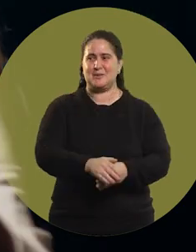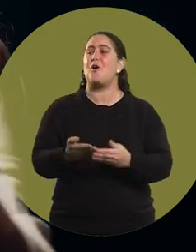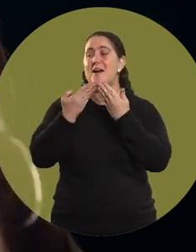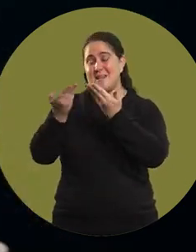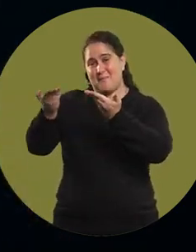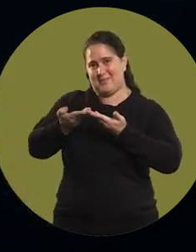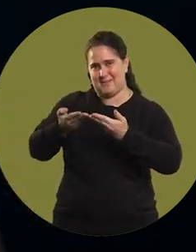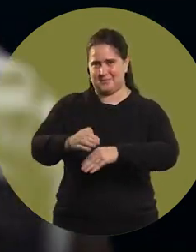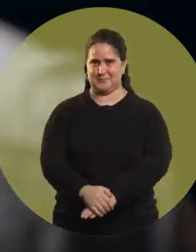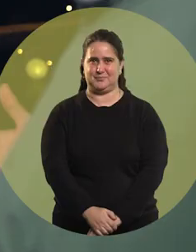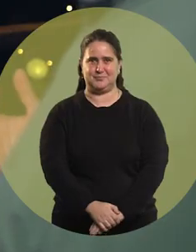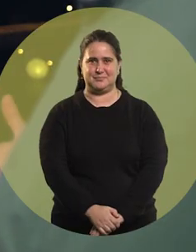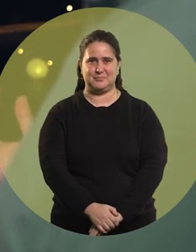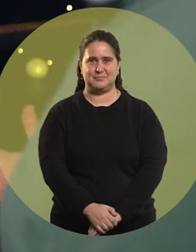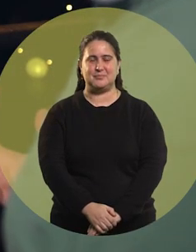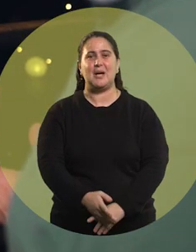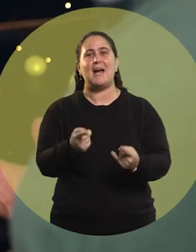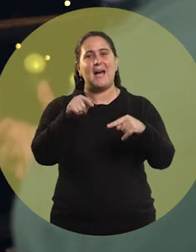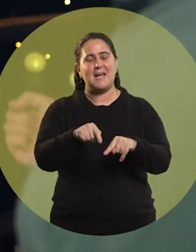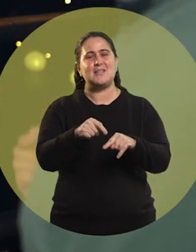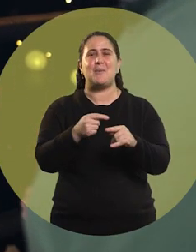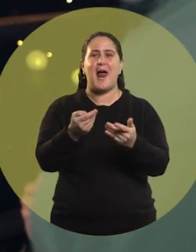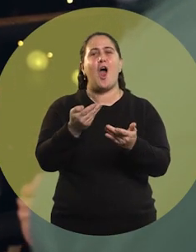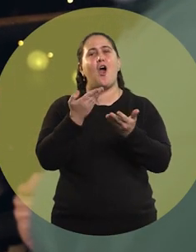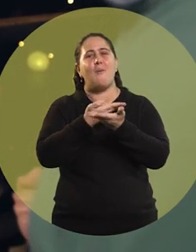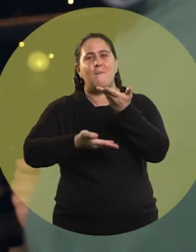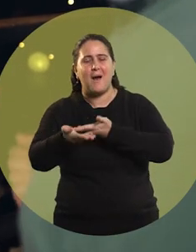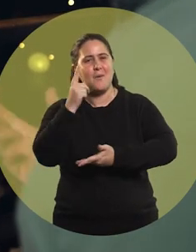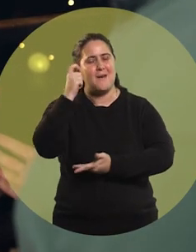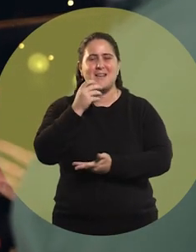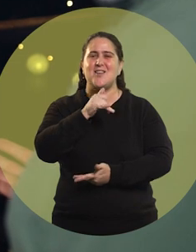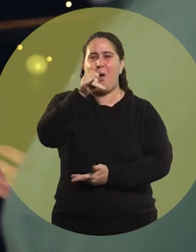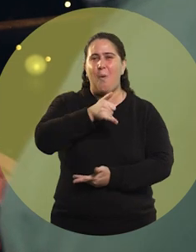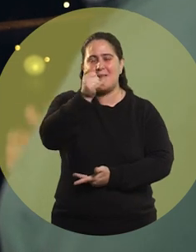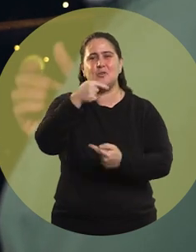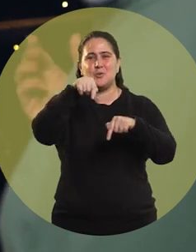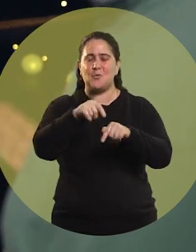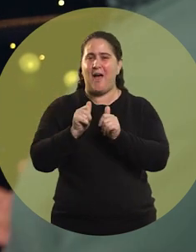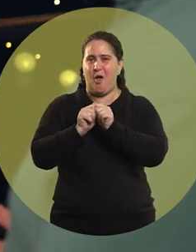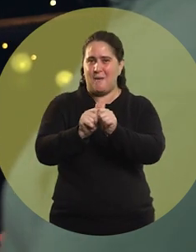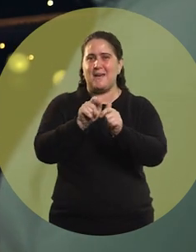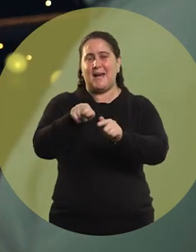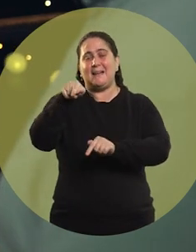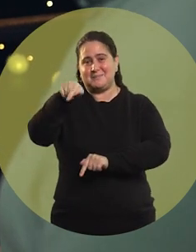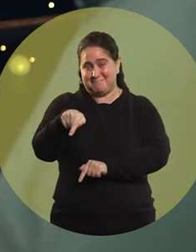Please, thank you for the invitation. The show is about sharing experiences, so you're going to be joined by Endira,